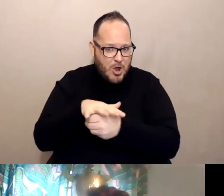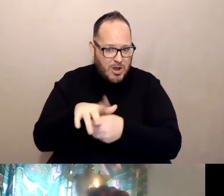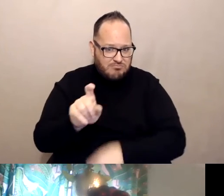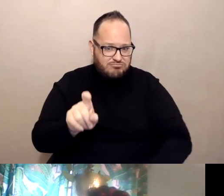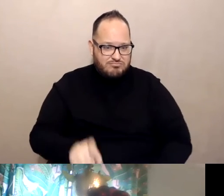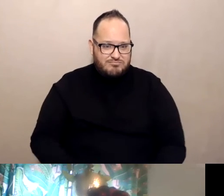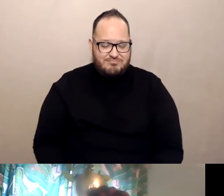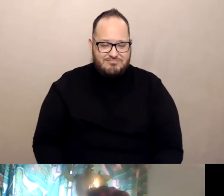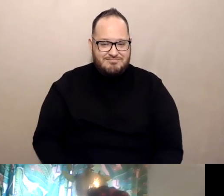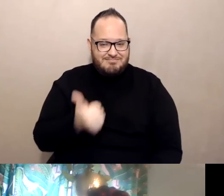Anybody want to grab that one?